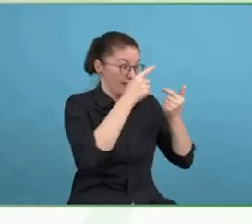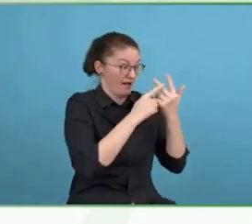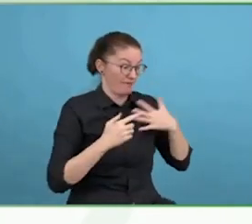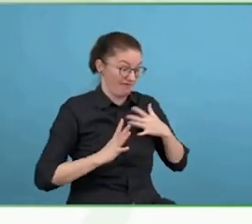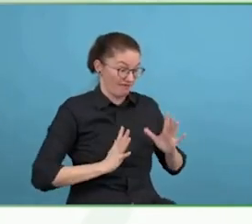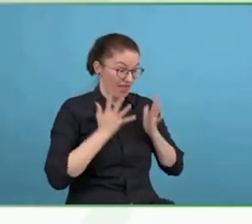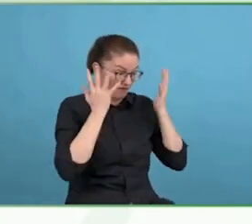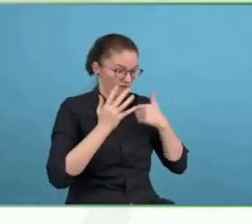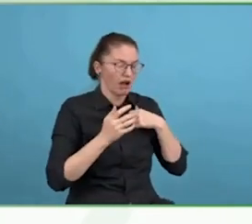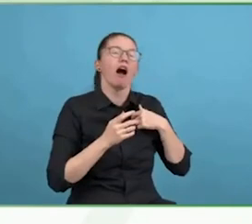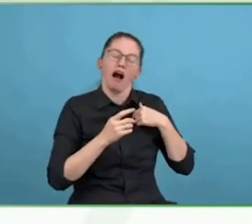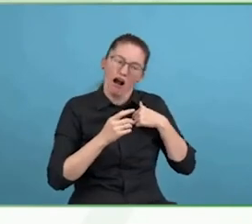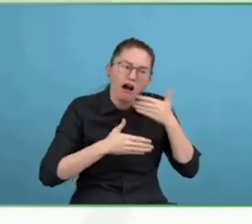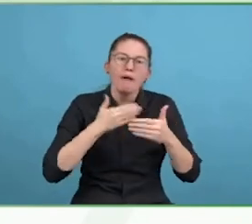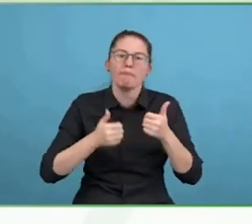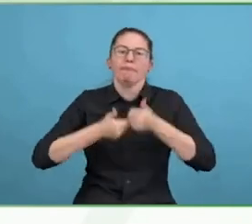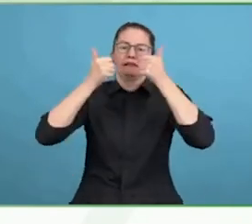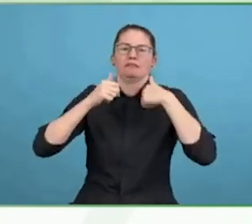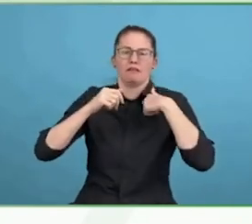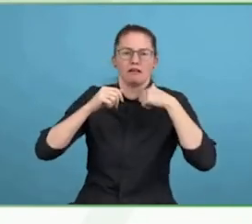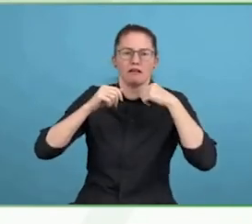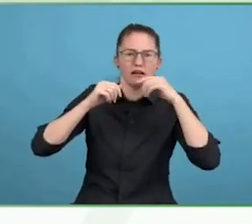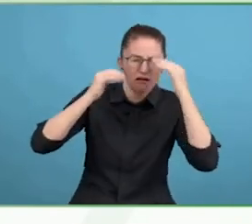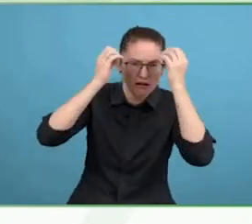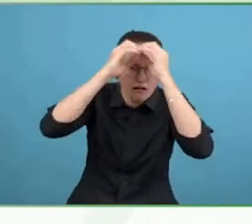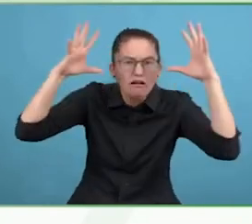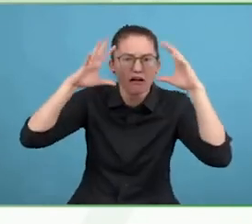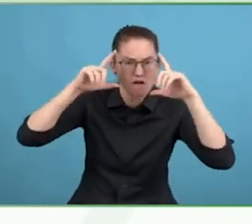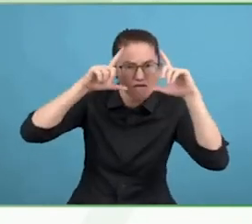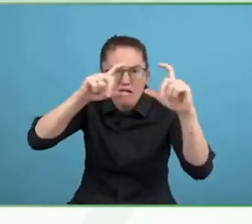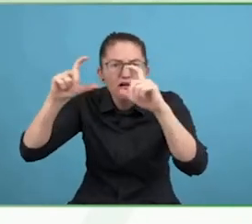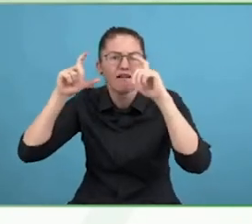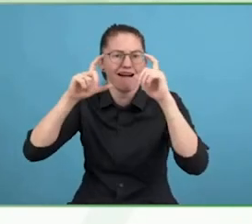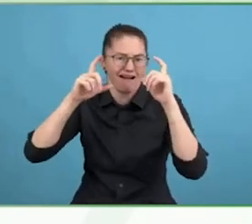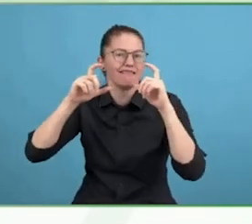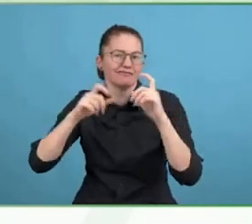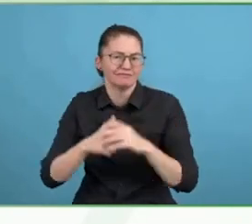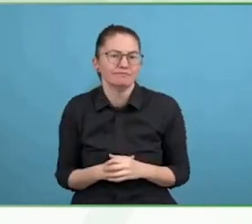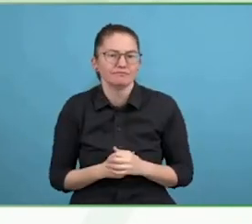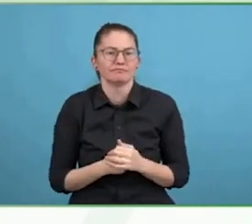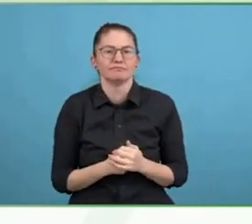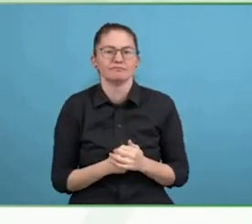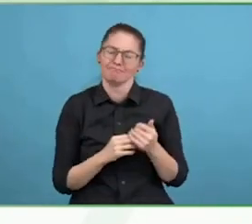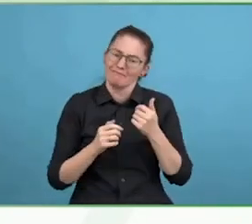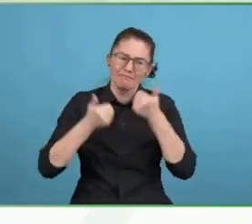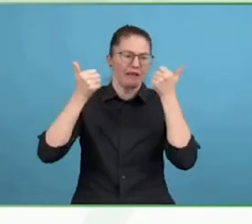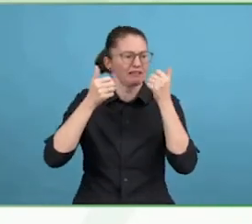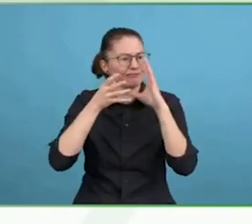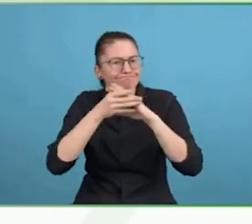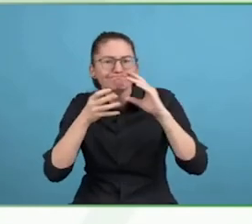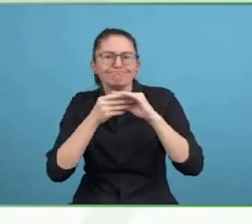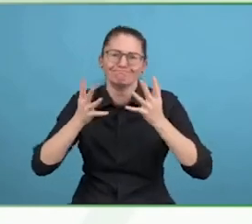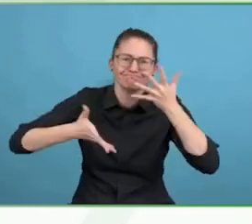How do you see the need to support rehabilitation for those left with